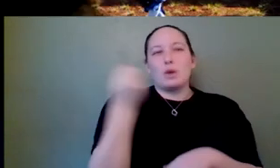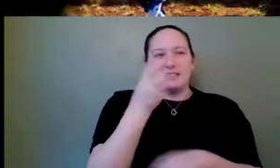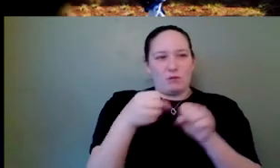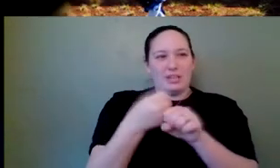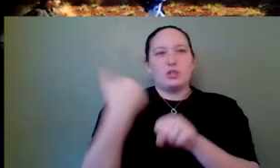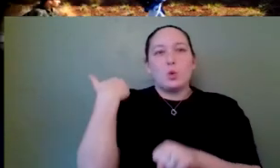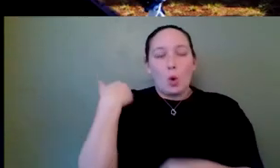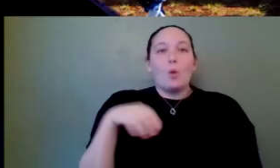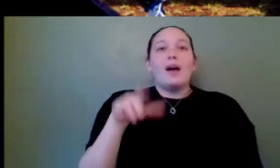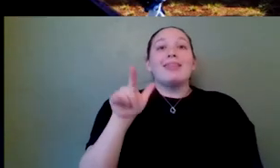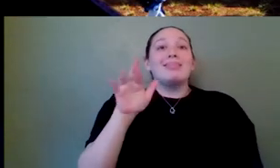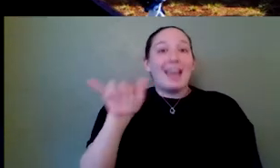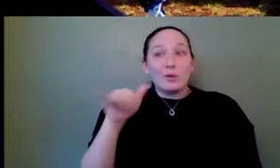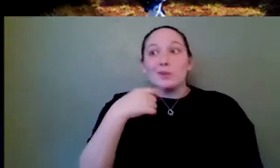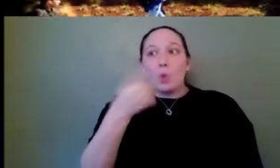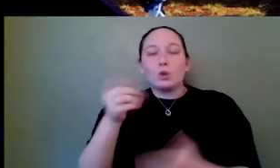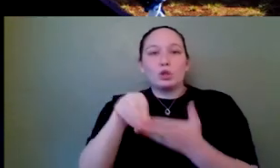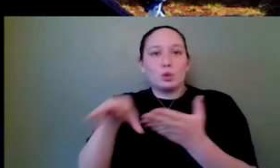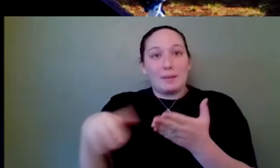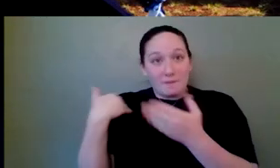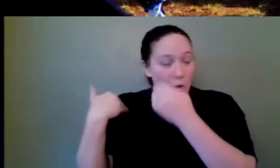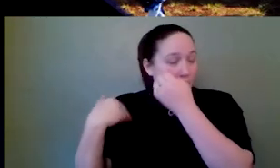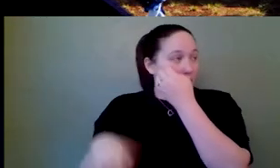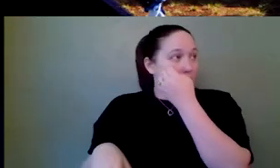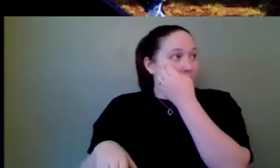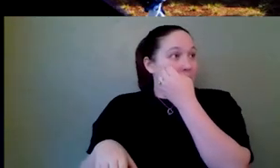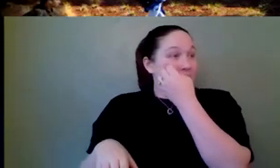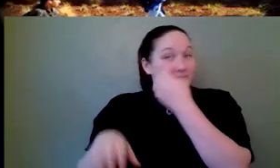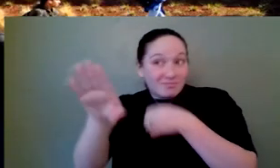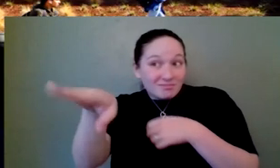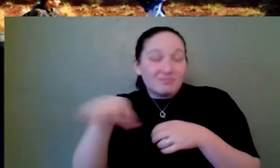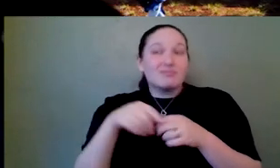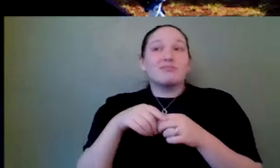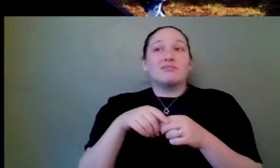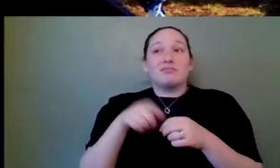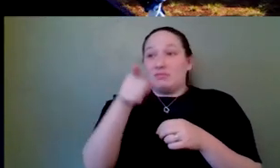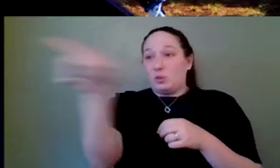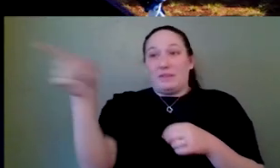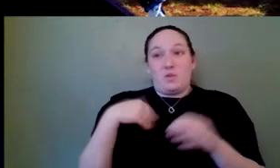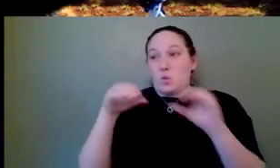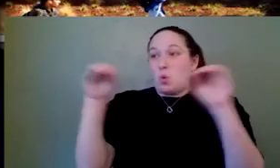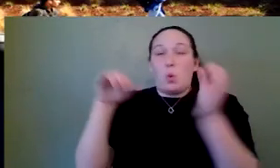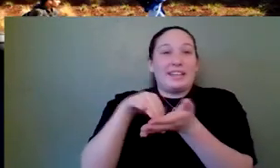said to a student one or to a group of a class was, you have no excuses. The knowledge is out there.